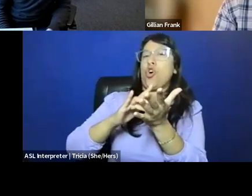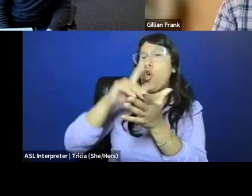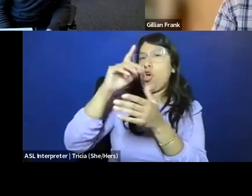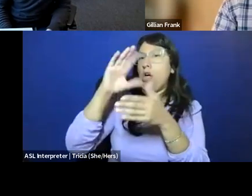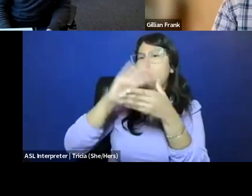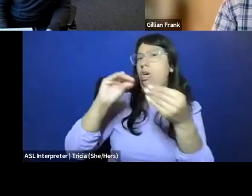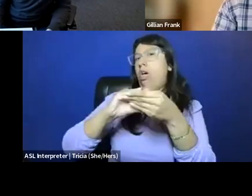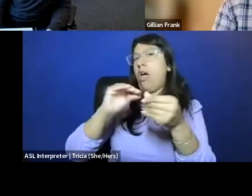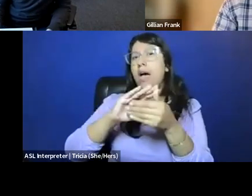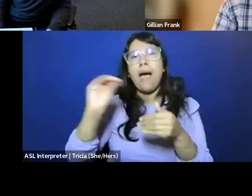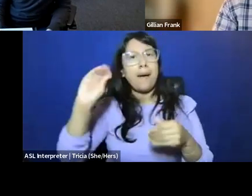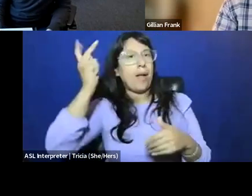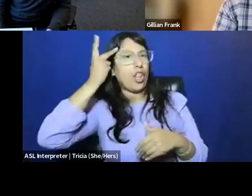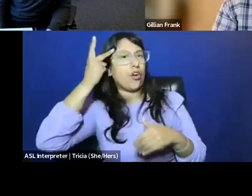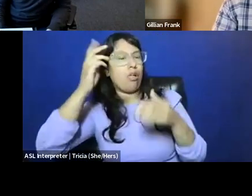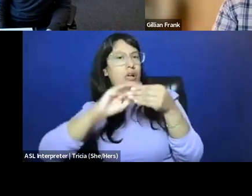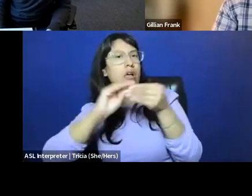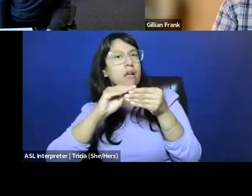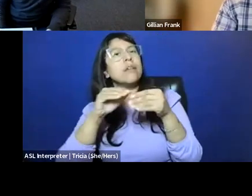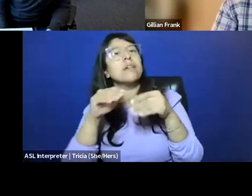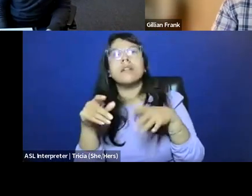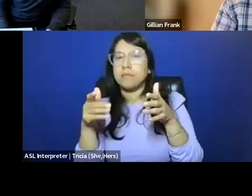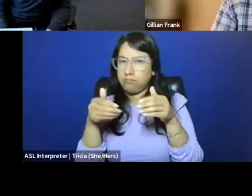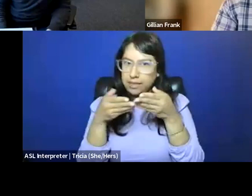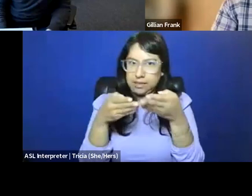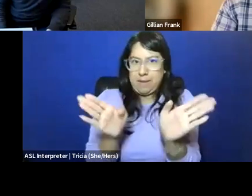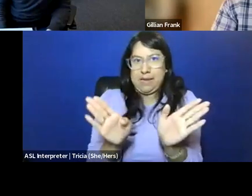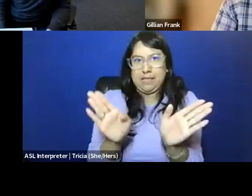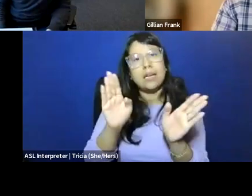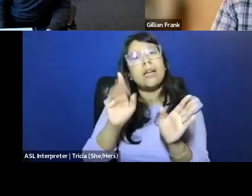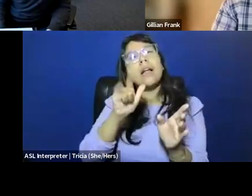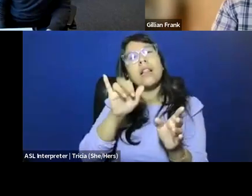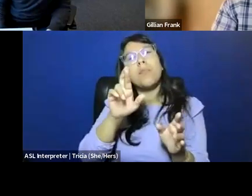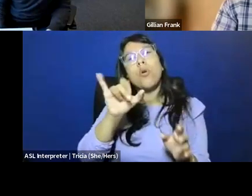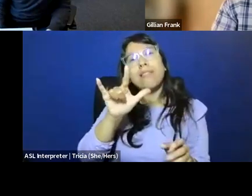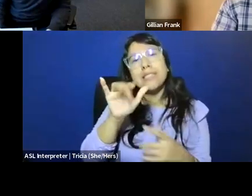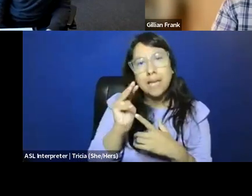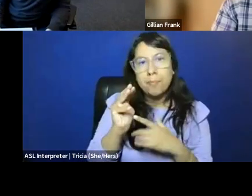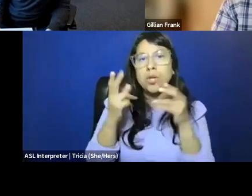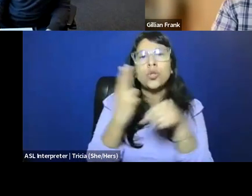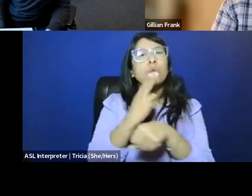benefits the expanded liberalism around contraception in that era, whereas it's actually used